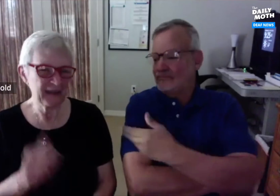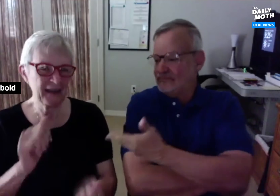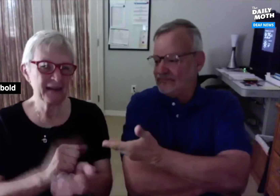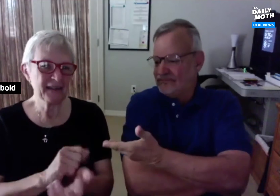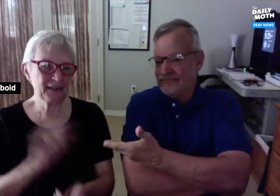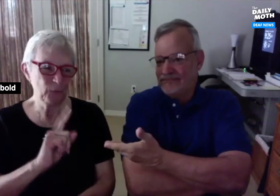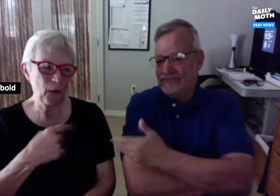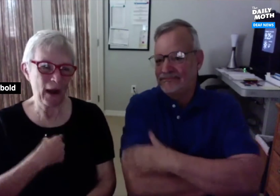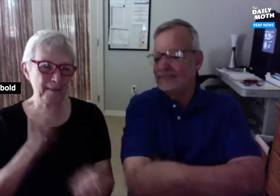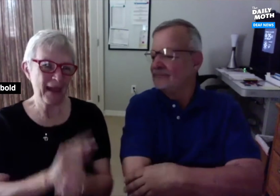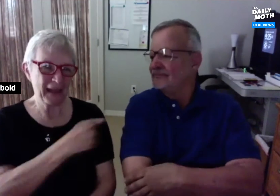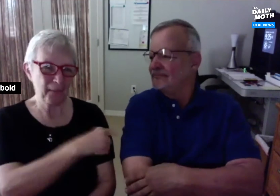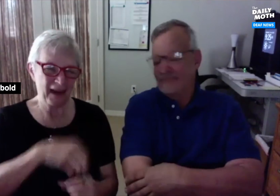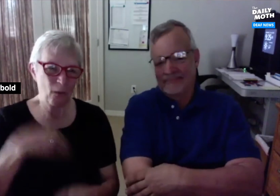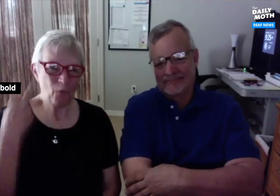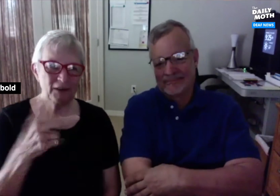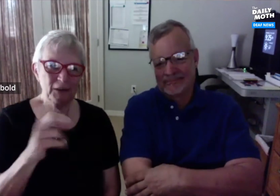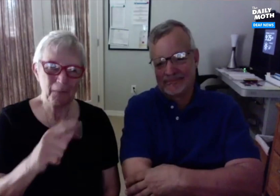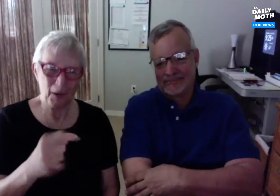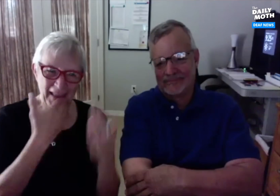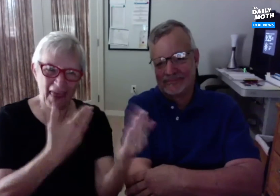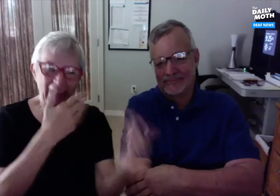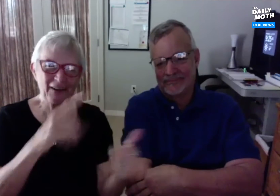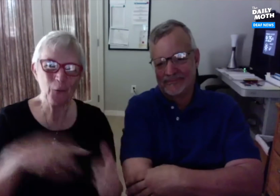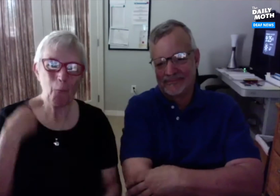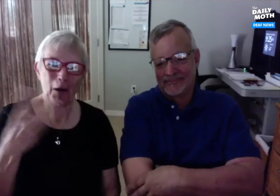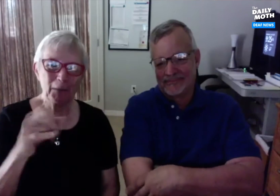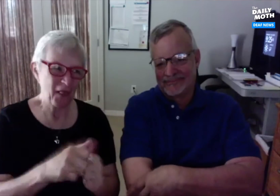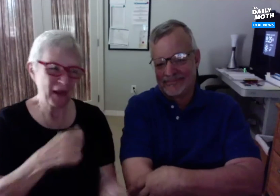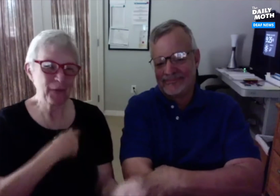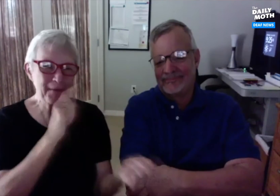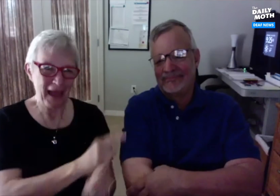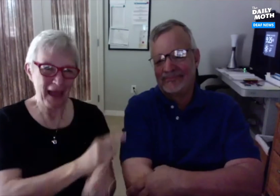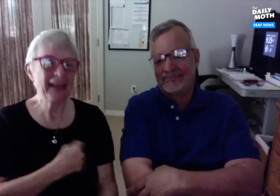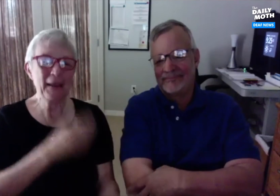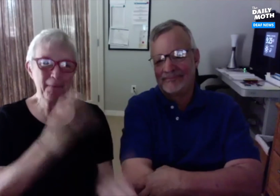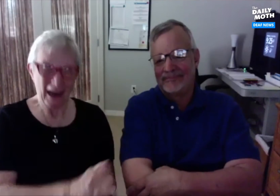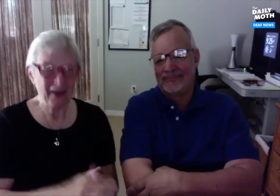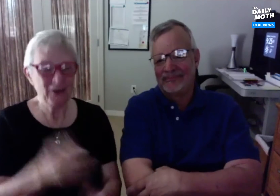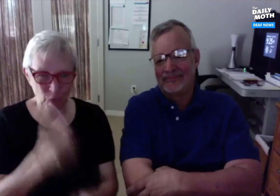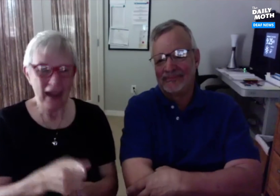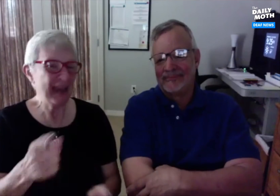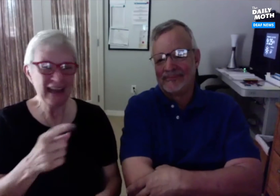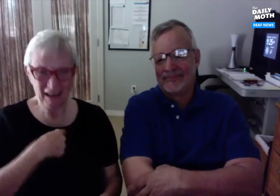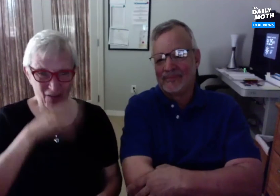That's where I met him, at The Washington Post. So, it's really all thanks to The Washington Post that I got to meet him, and we got married! You're right.